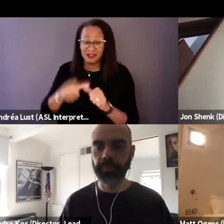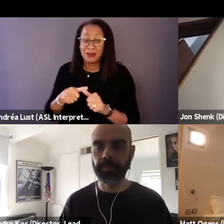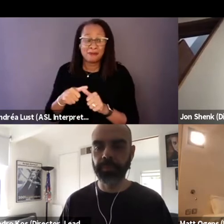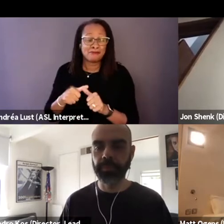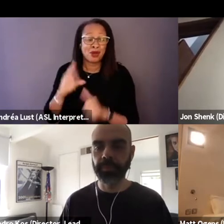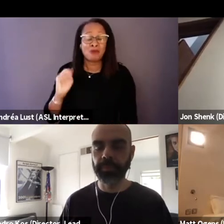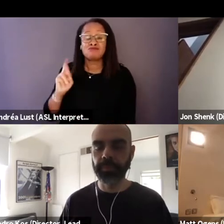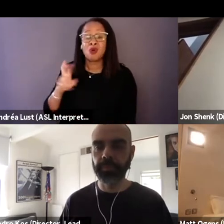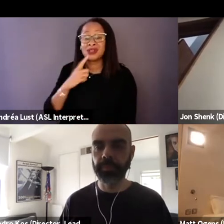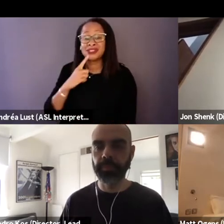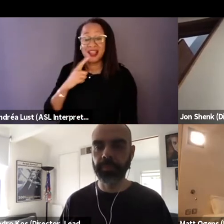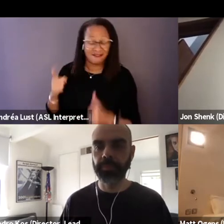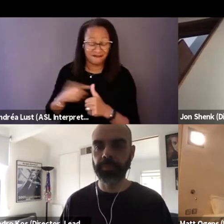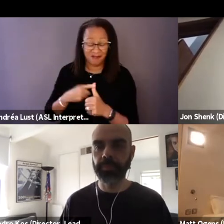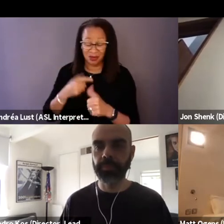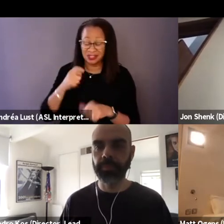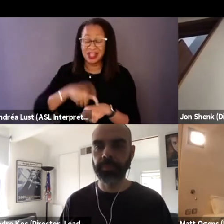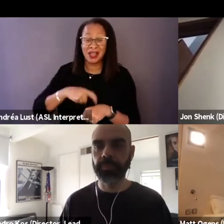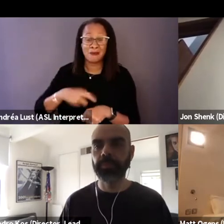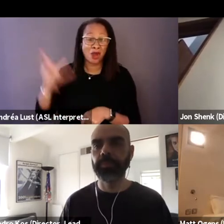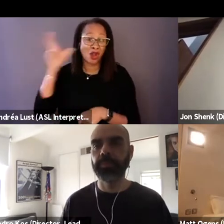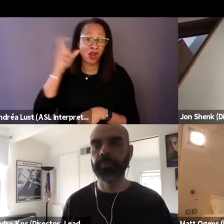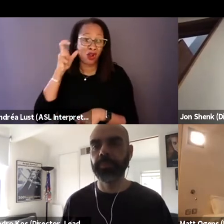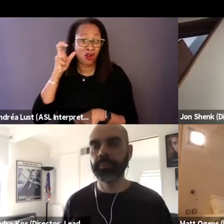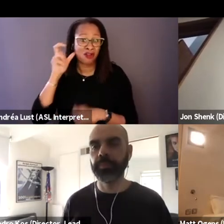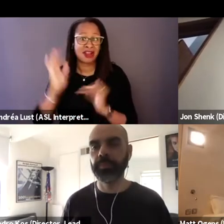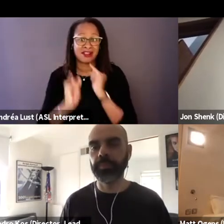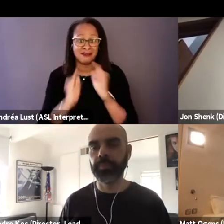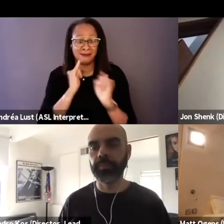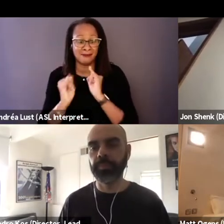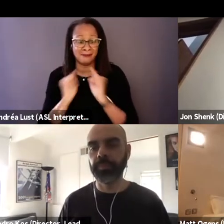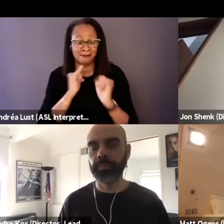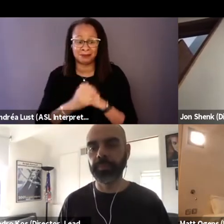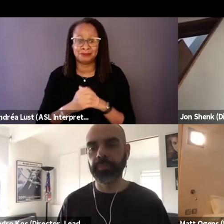we actually heard that the interviews and it was absolute achievable